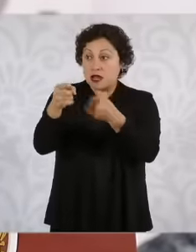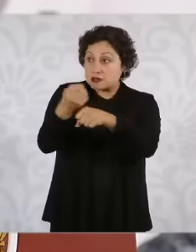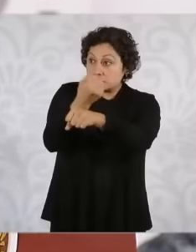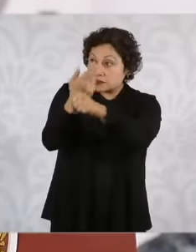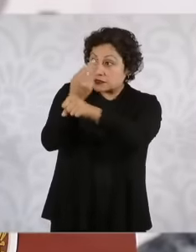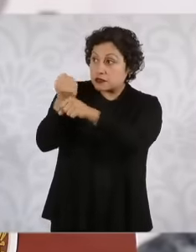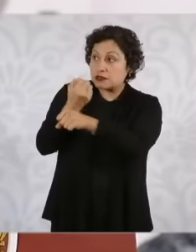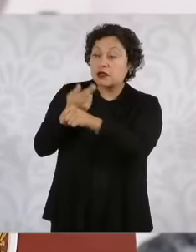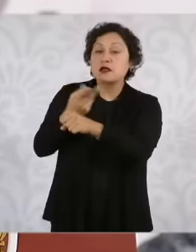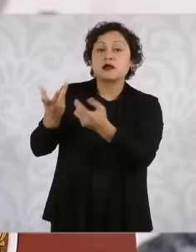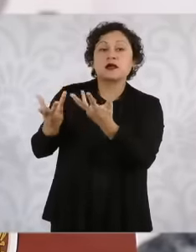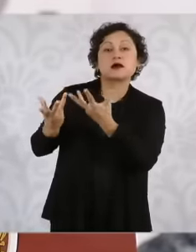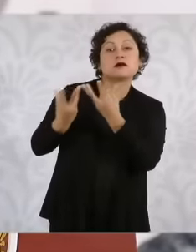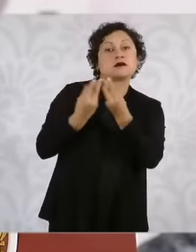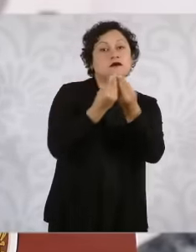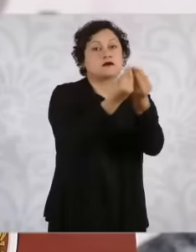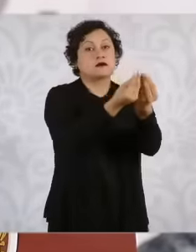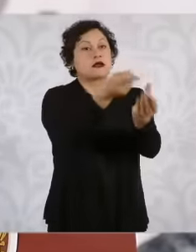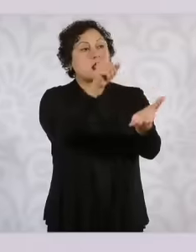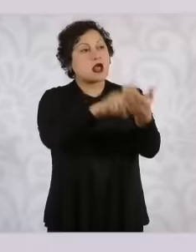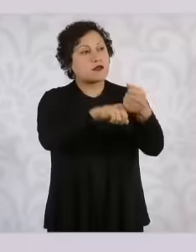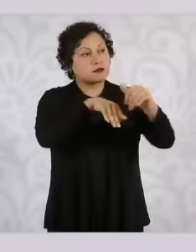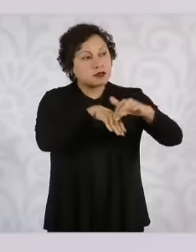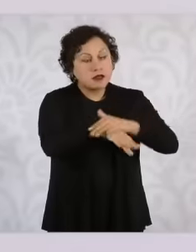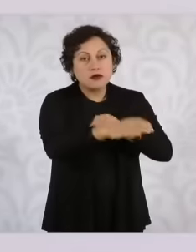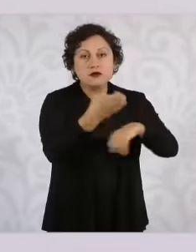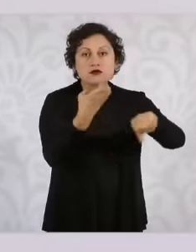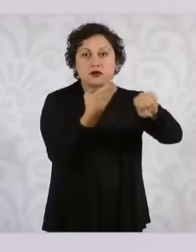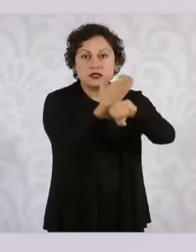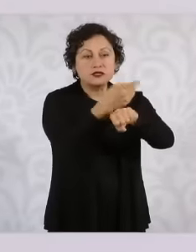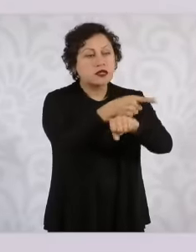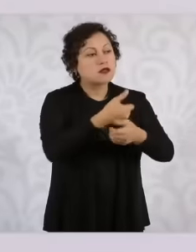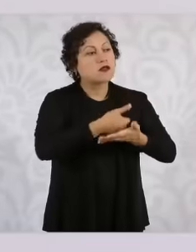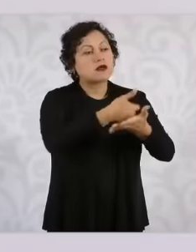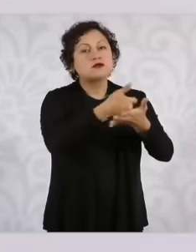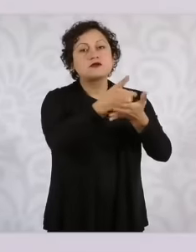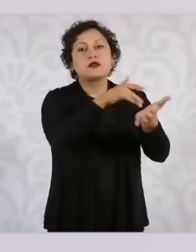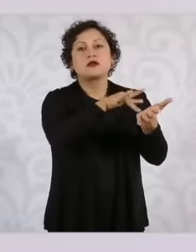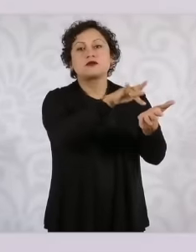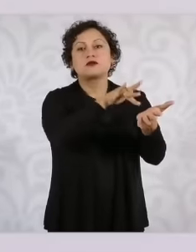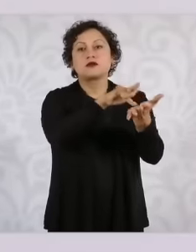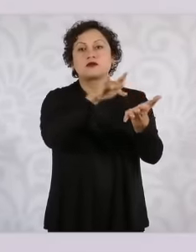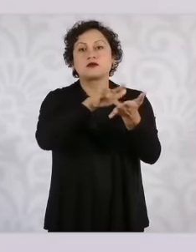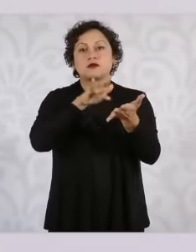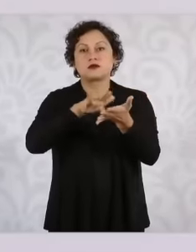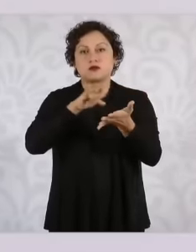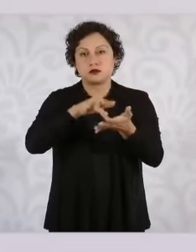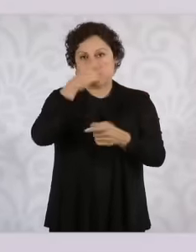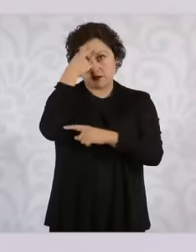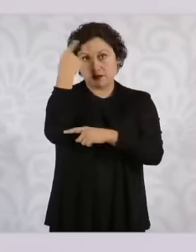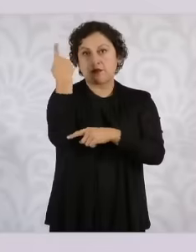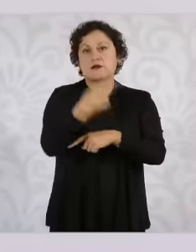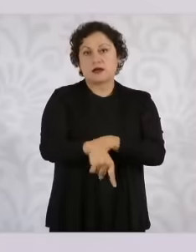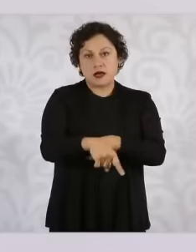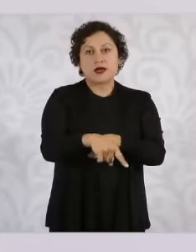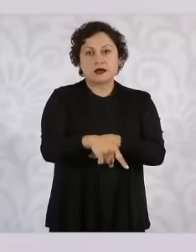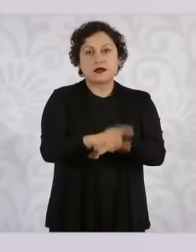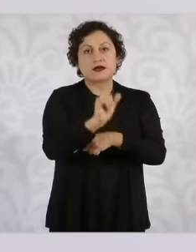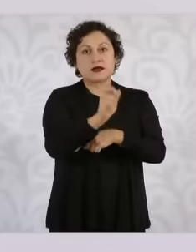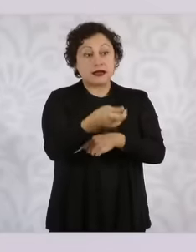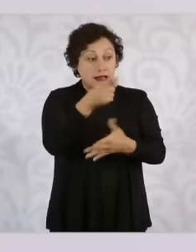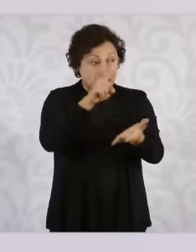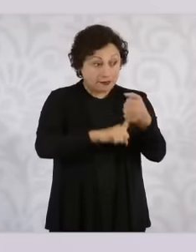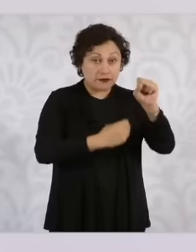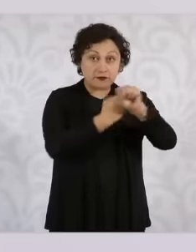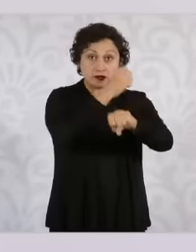the population and being able to expand the capacities to rescue young people